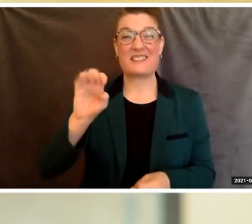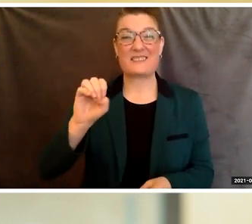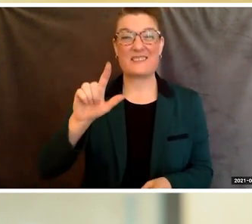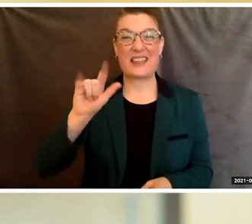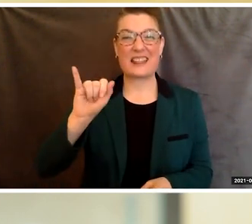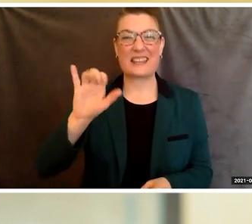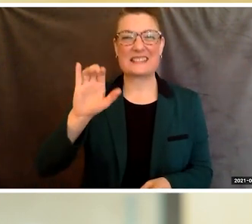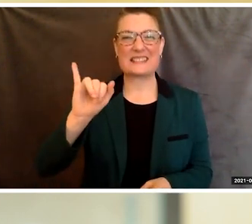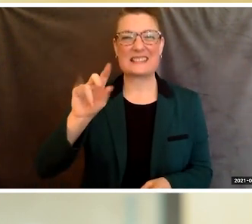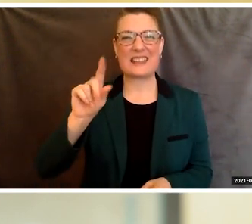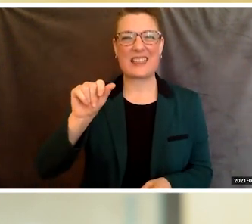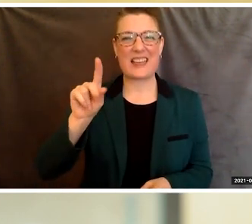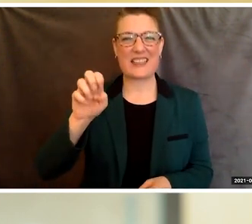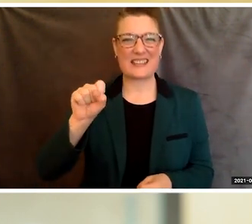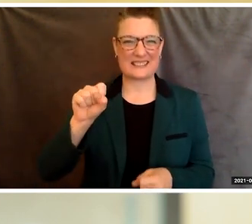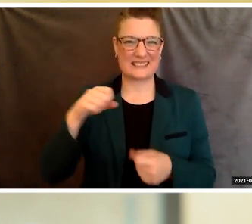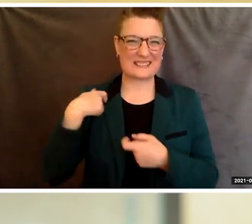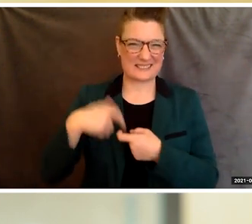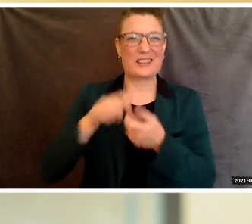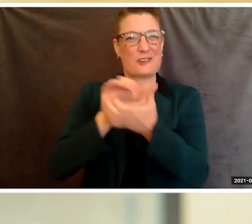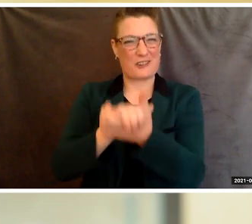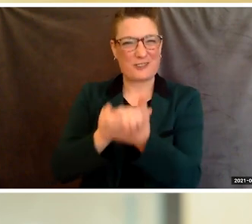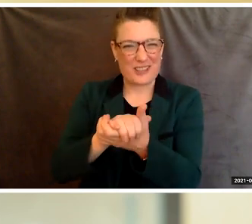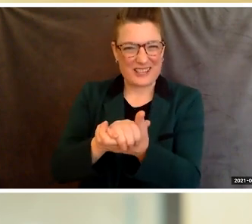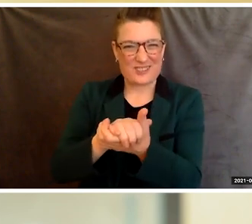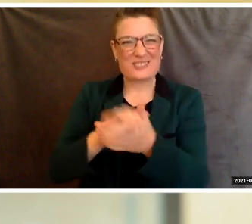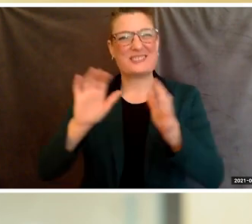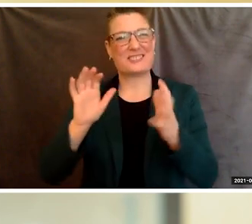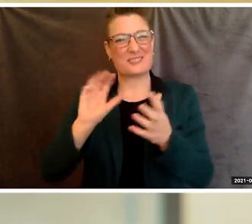Congratulations graduates of the class of 2021.